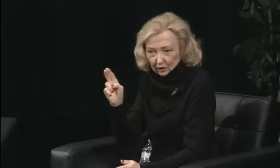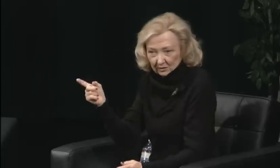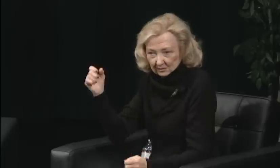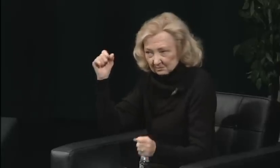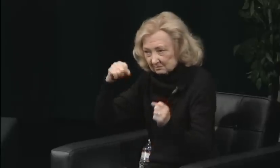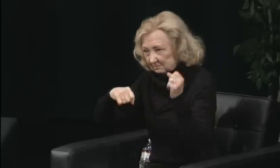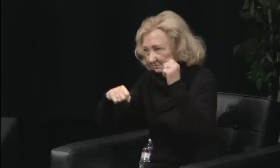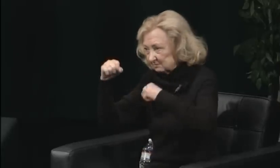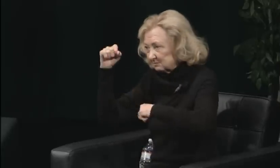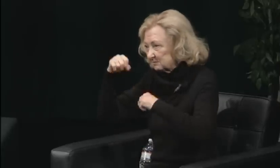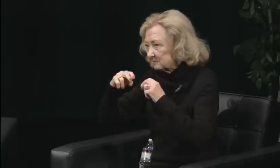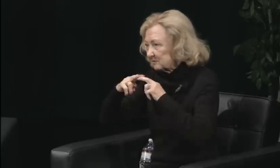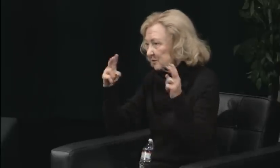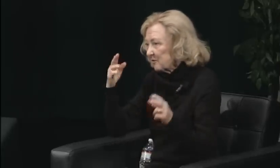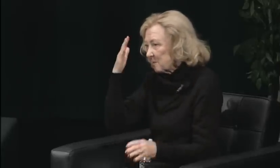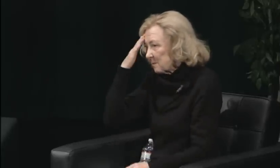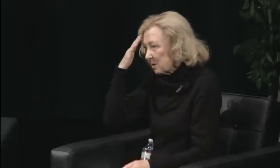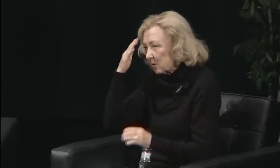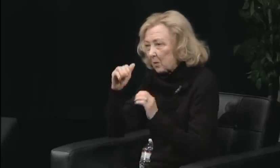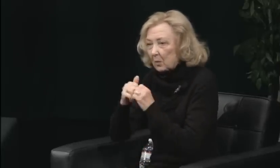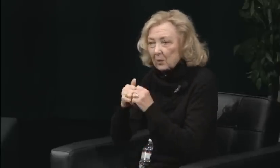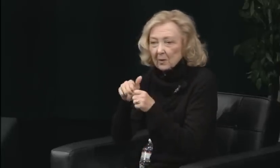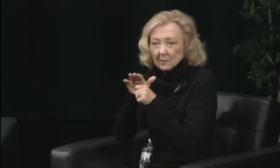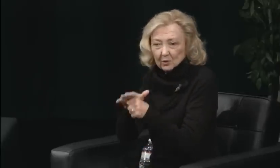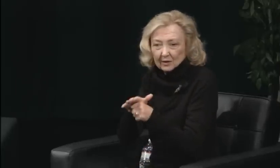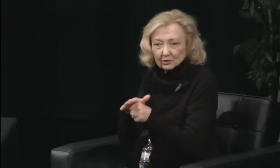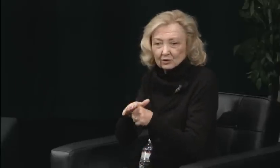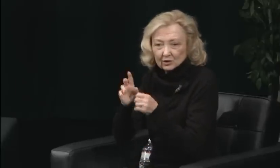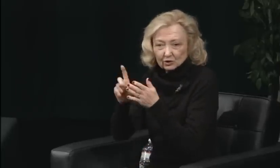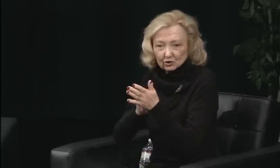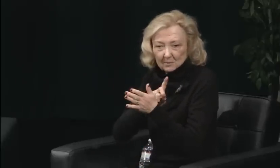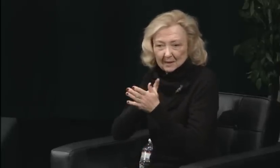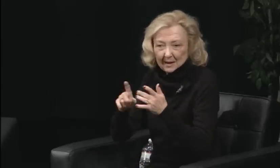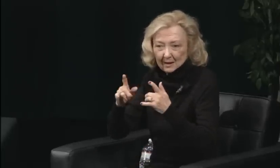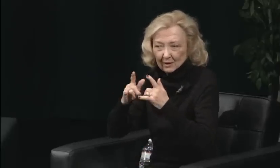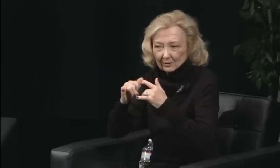of course, on Communication, specifically with media,